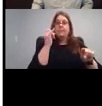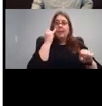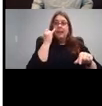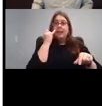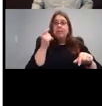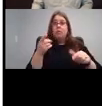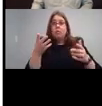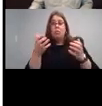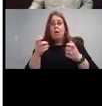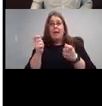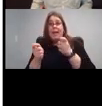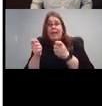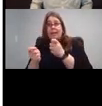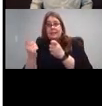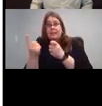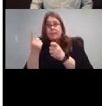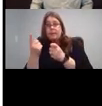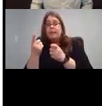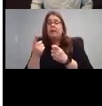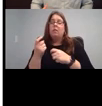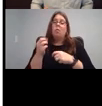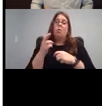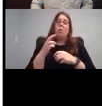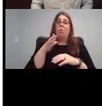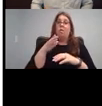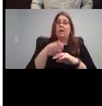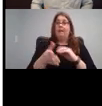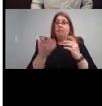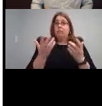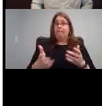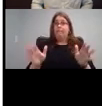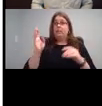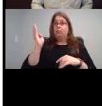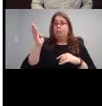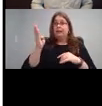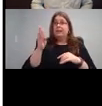propose or after this is over if you want to get in touch with